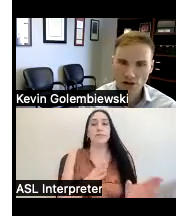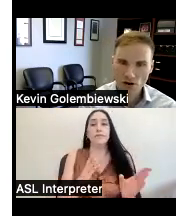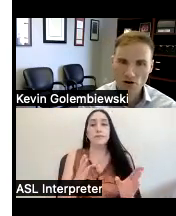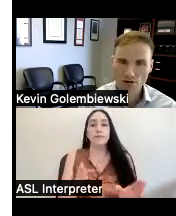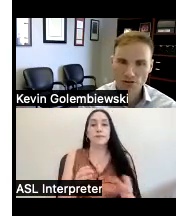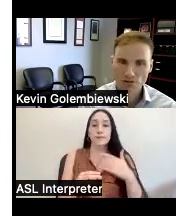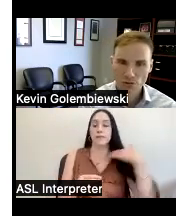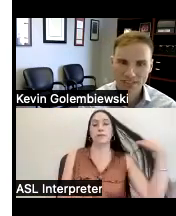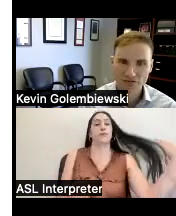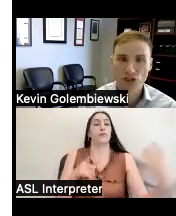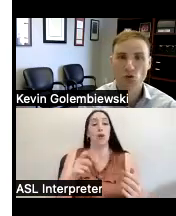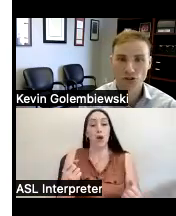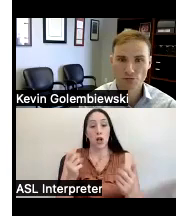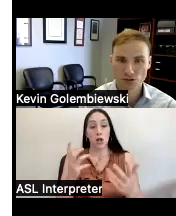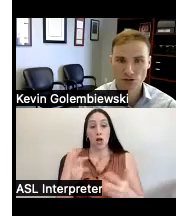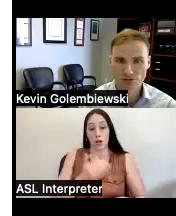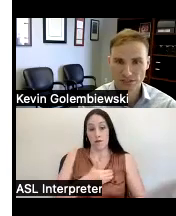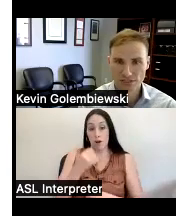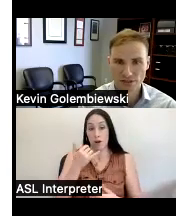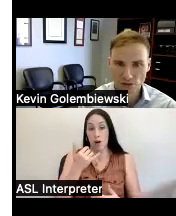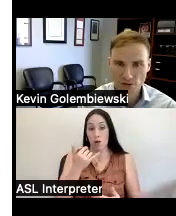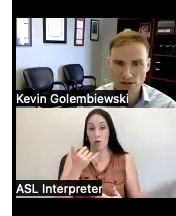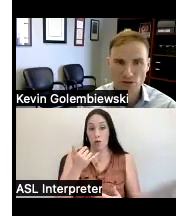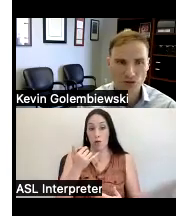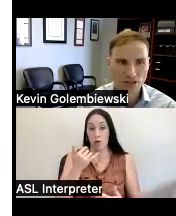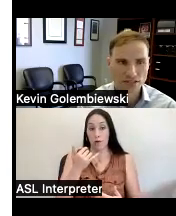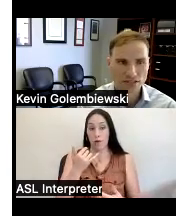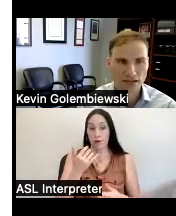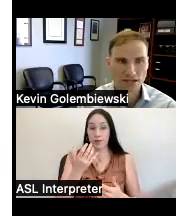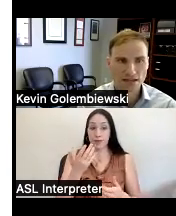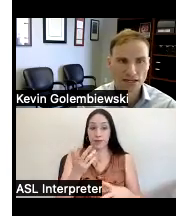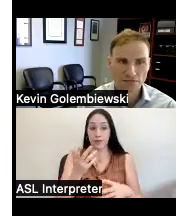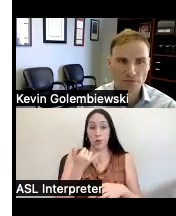callers will receive short-term services and those might include things like information